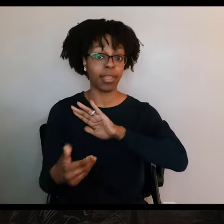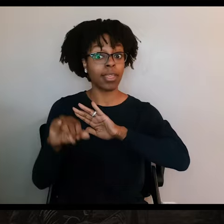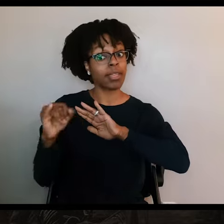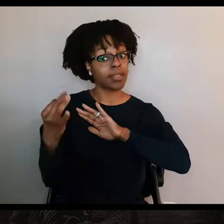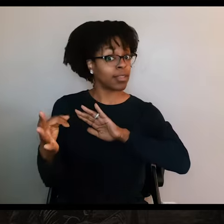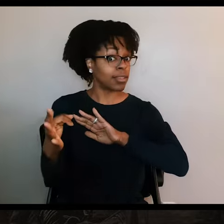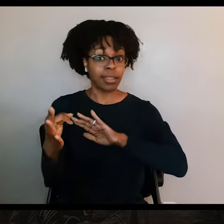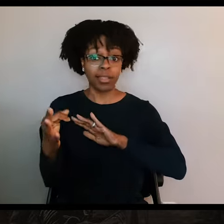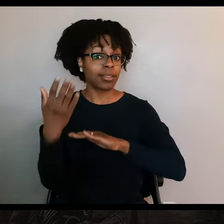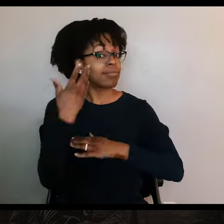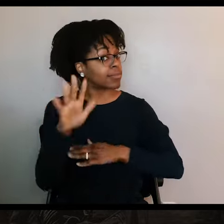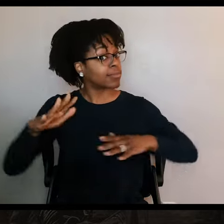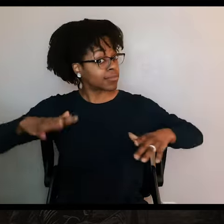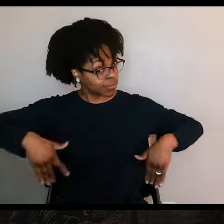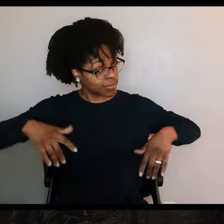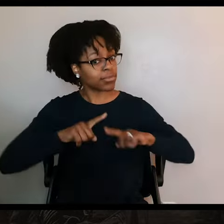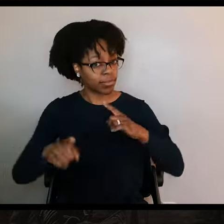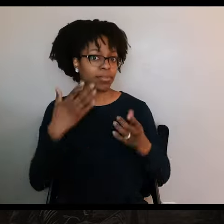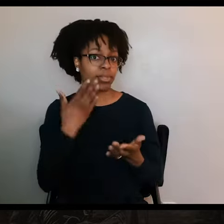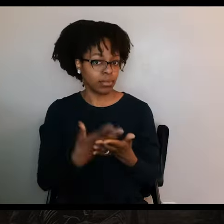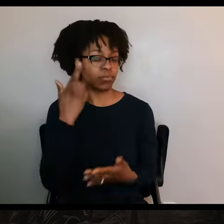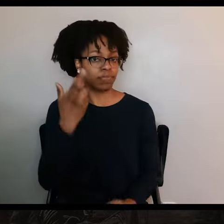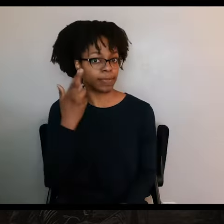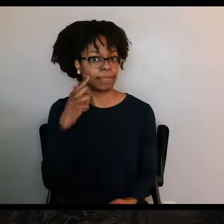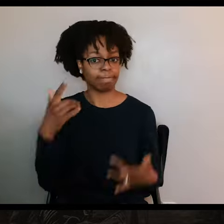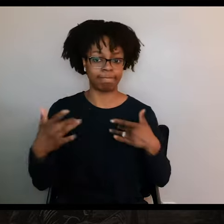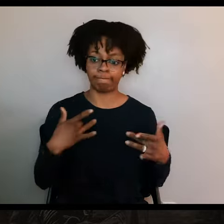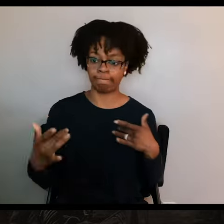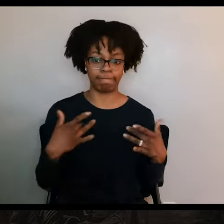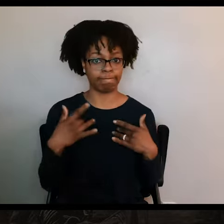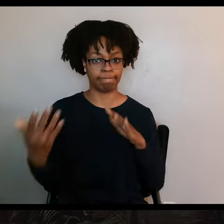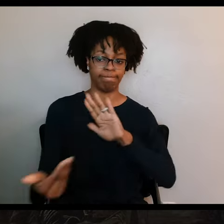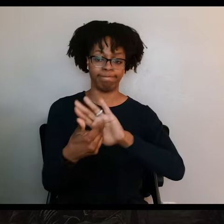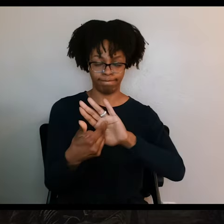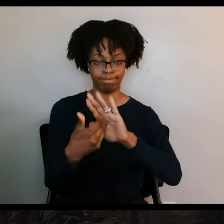And Fannin could not know it at first, but he had really good reasons to be worried about an attack on Goliad.